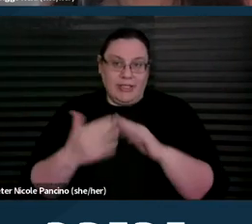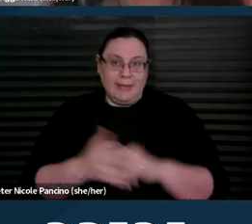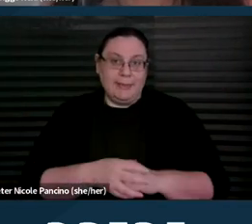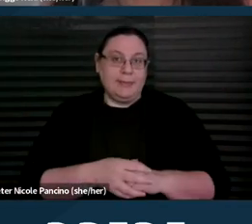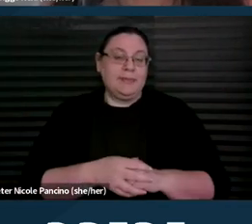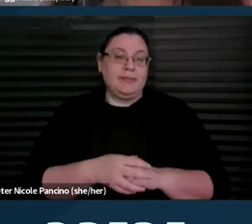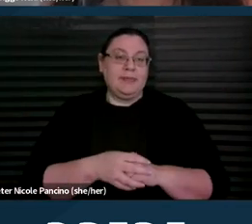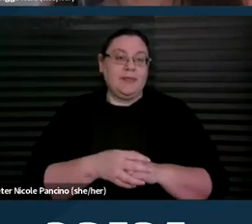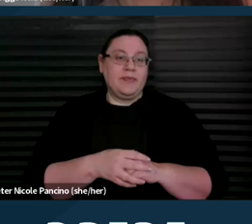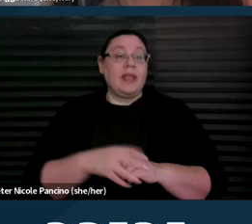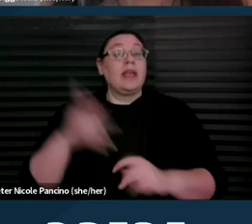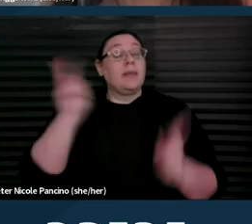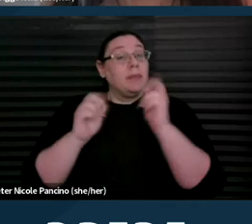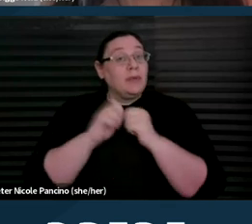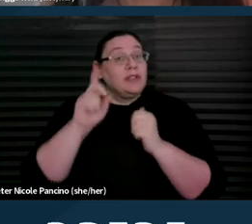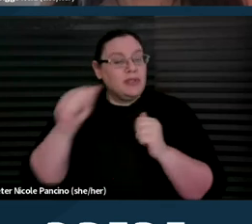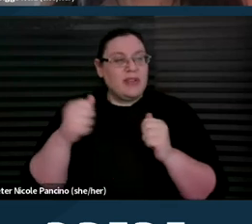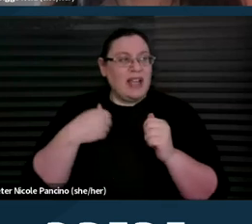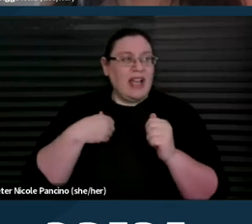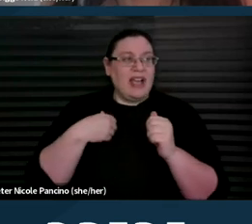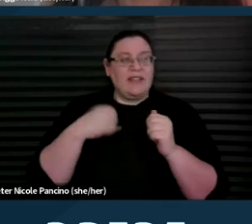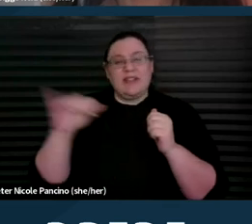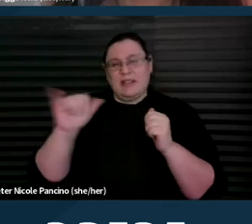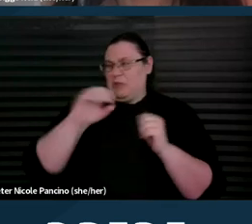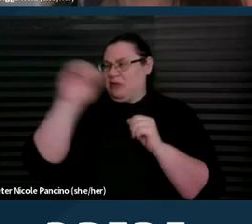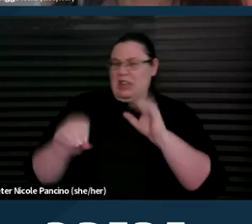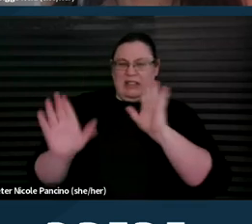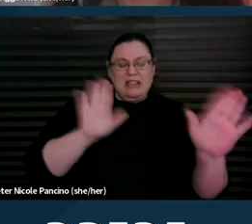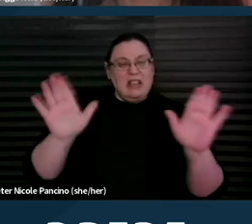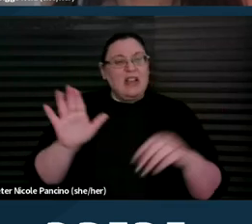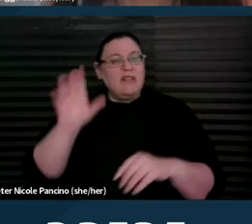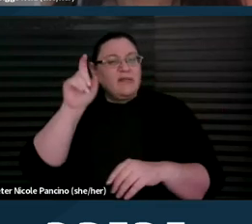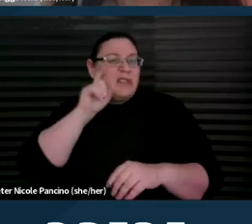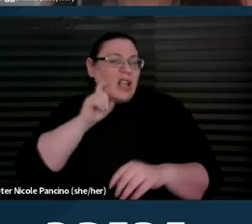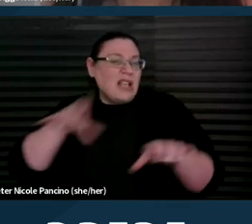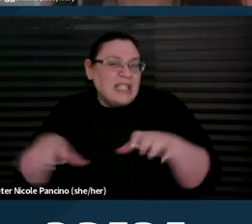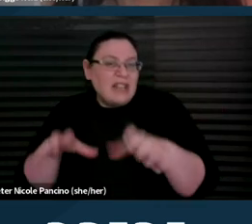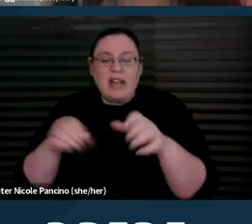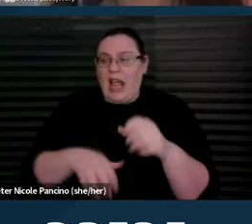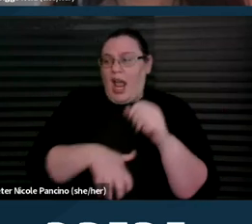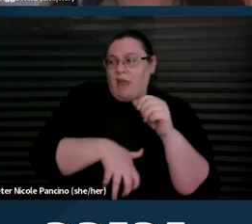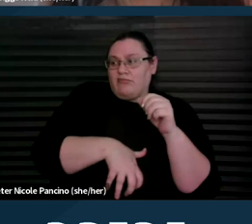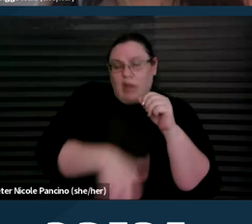People with disabilities have similar rates of sexual activity and pregnancy as non-disabled people.